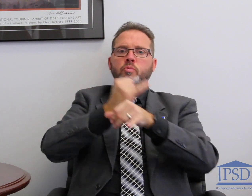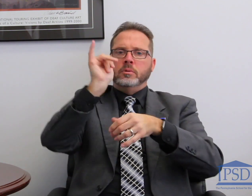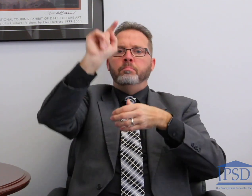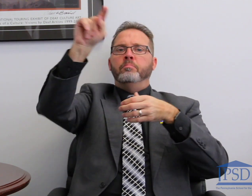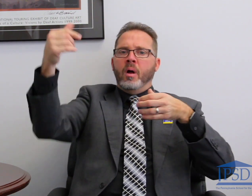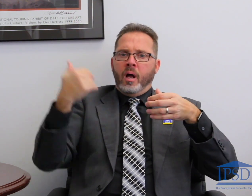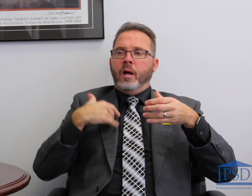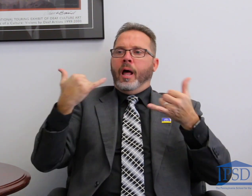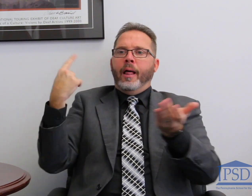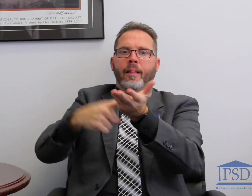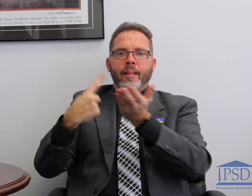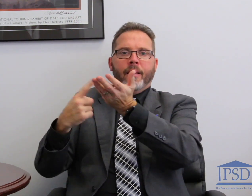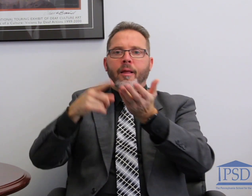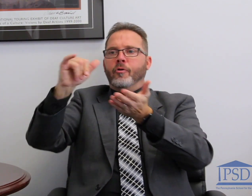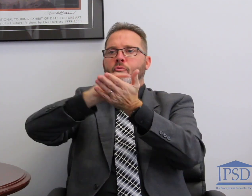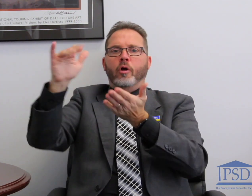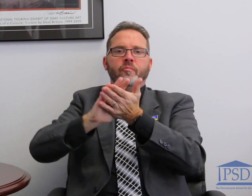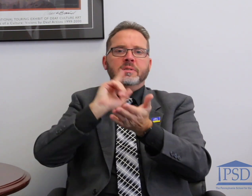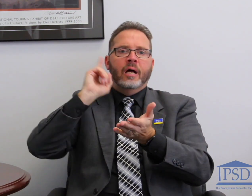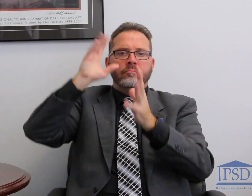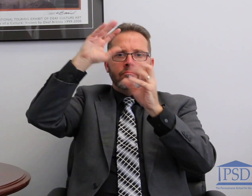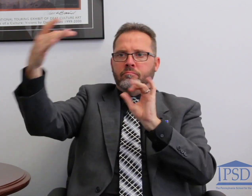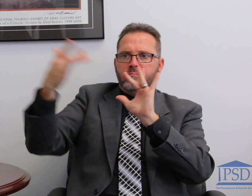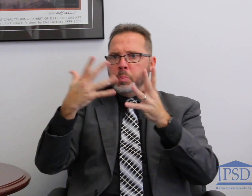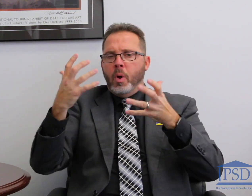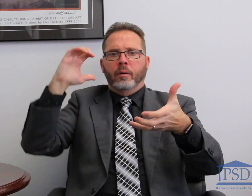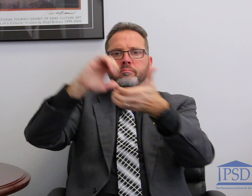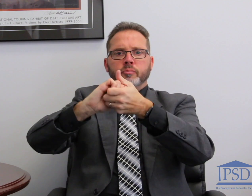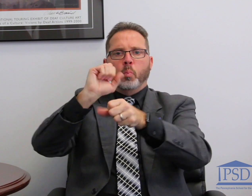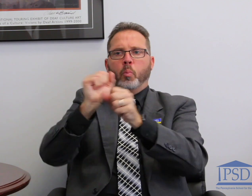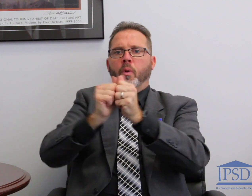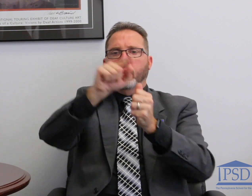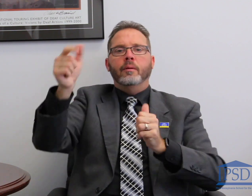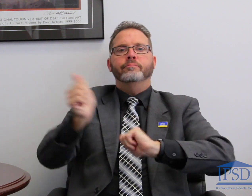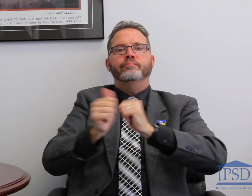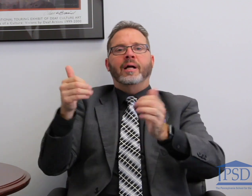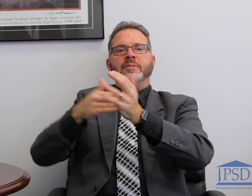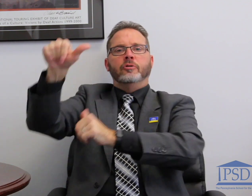to have competition with other Deaf schools, including the New York School for the Deaf. They reached out to find out if there is an opportunity for partnership